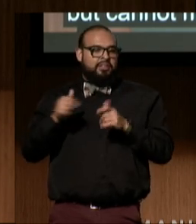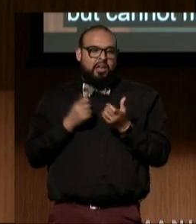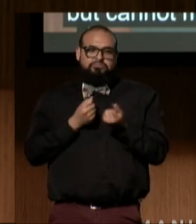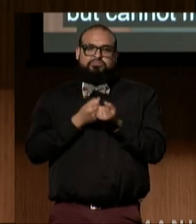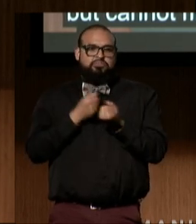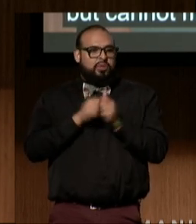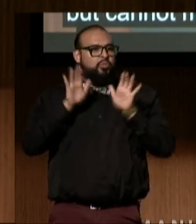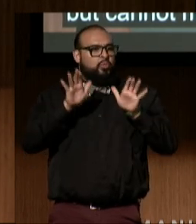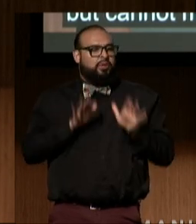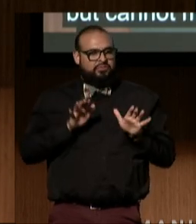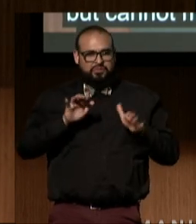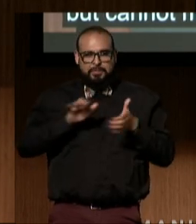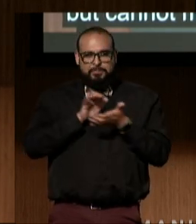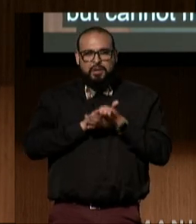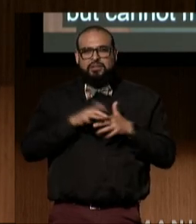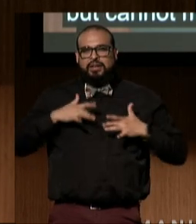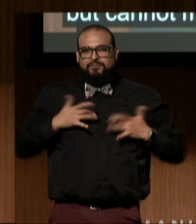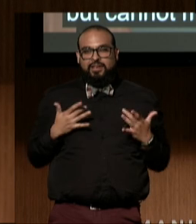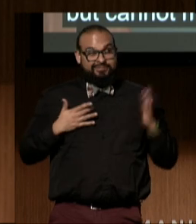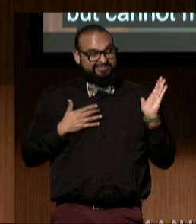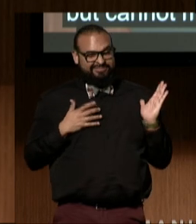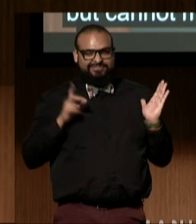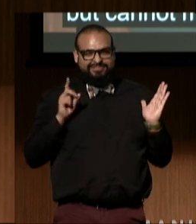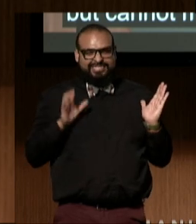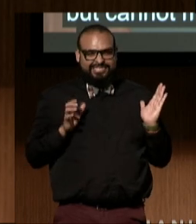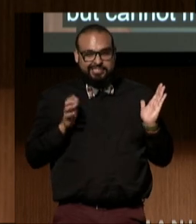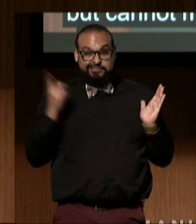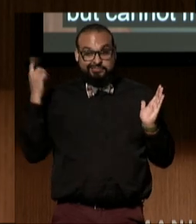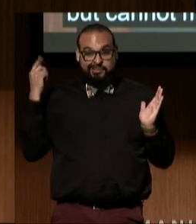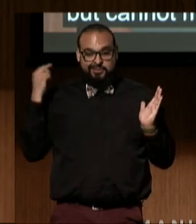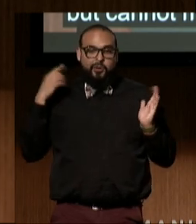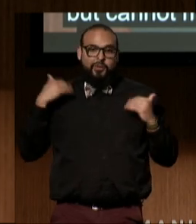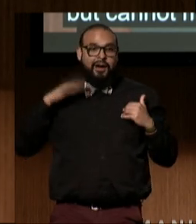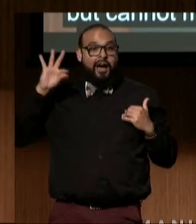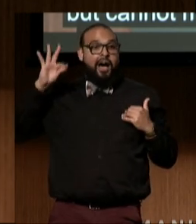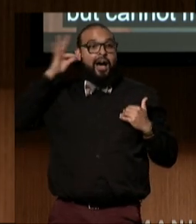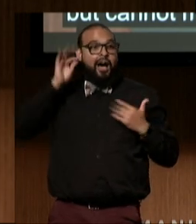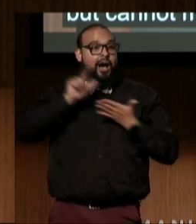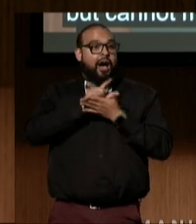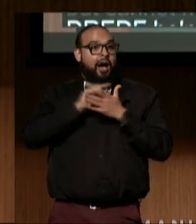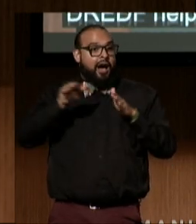last year, that's in the trailer, and helped get federal legislation introduced.